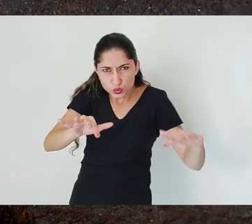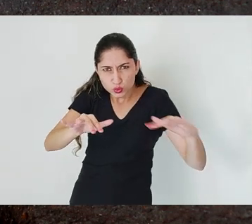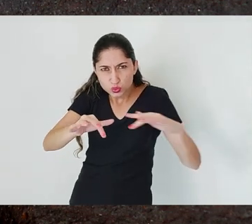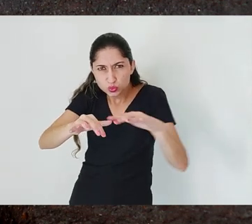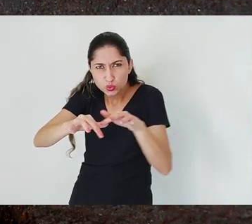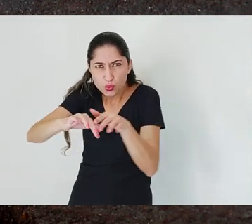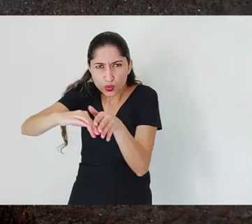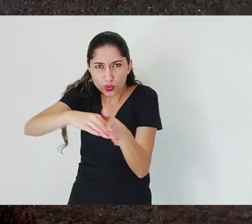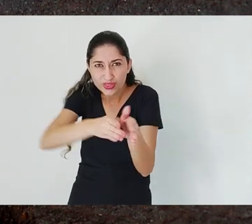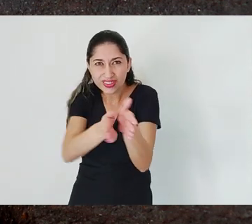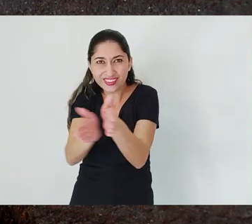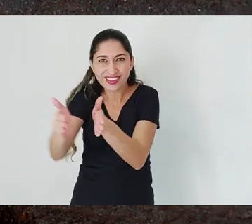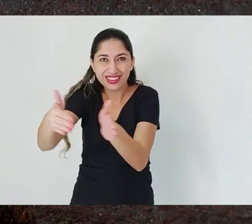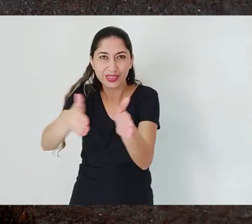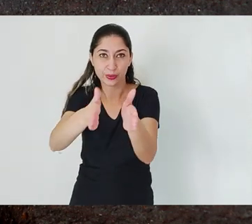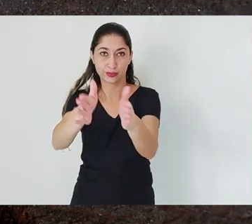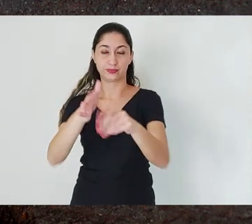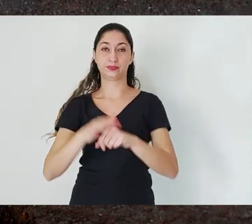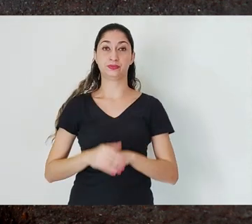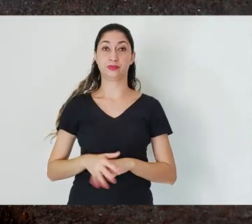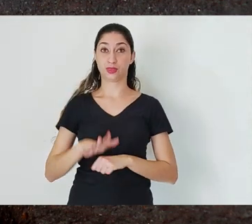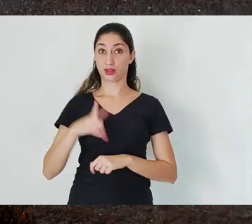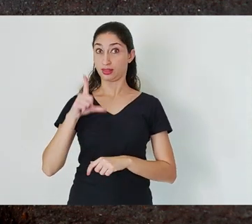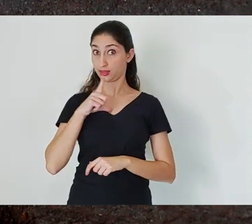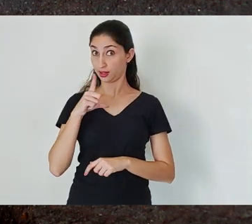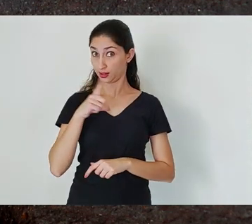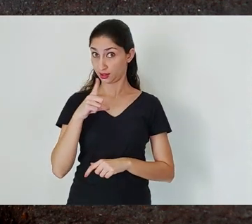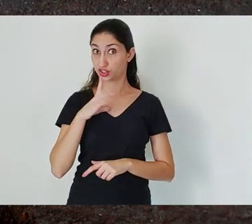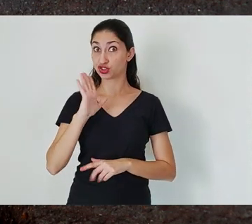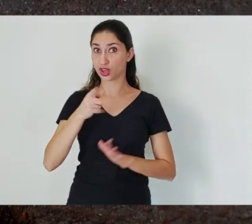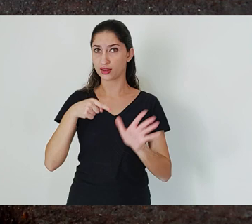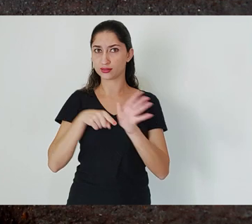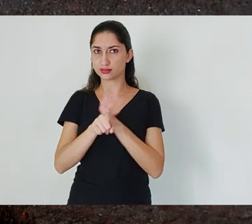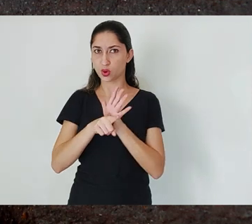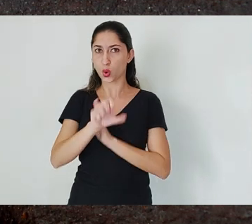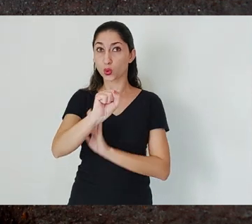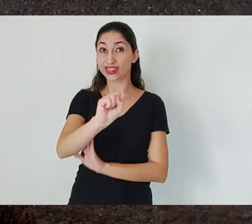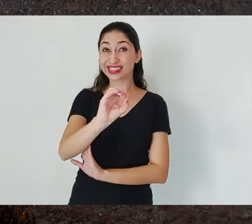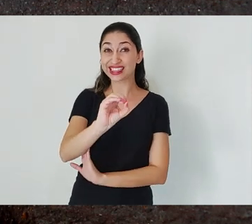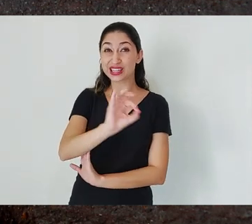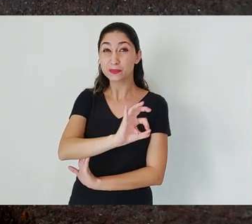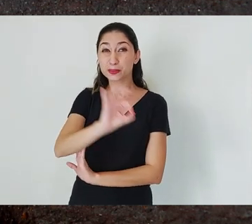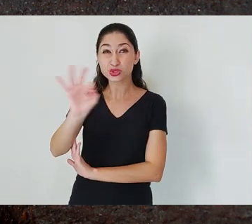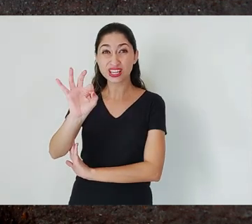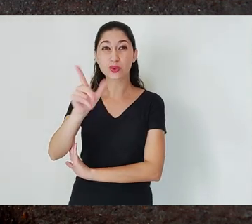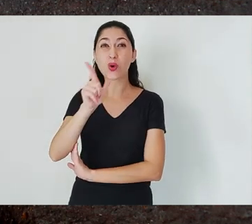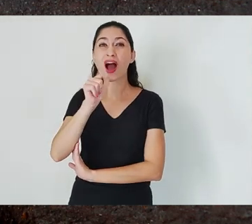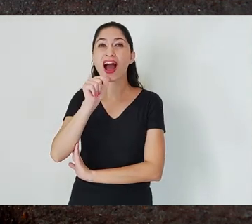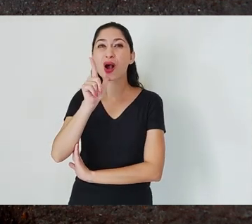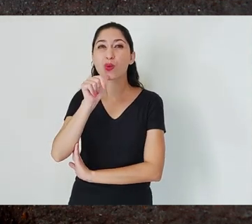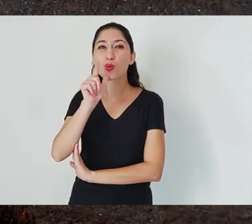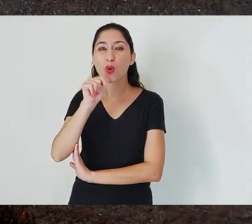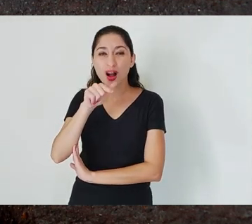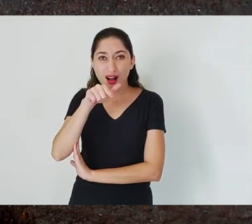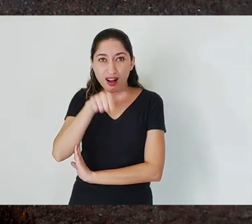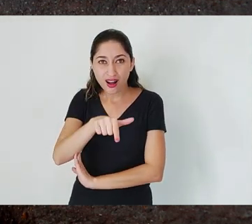about 80% of all groundwater in the Iron Quadrangle is stored inside the iron ore.